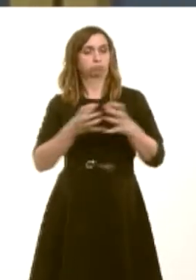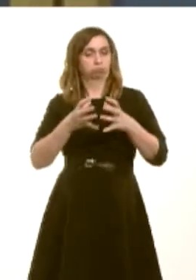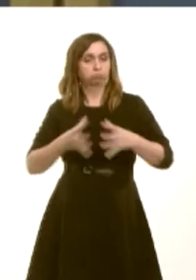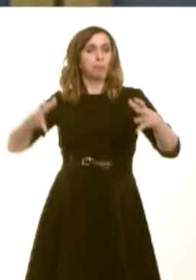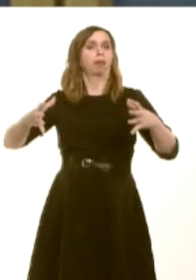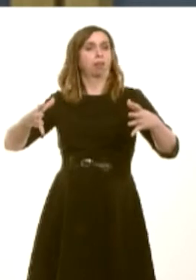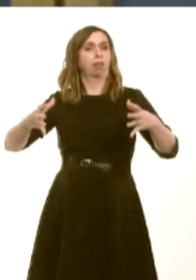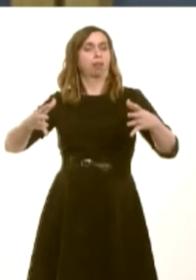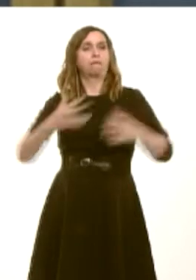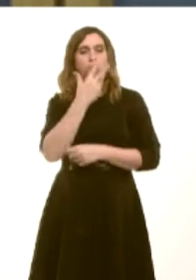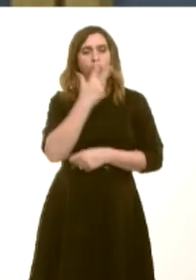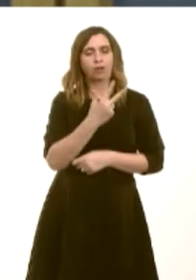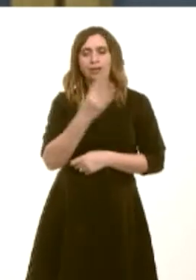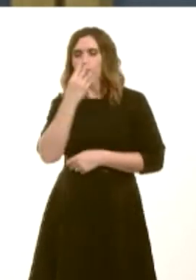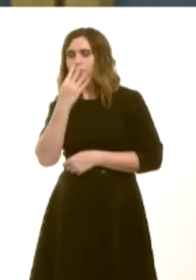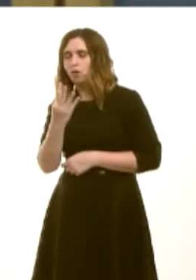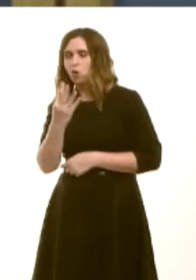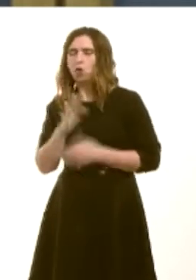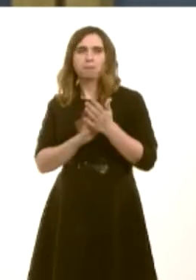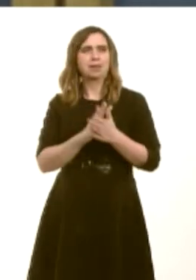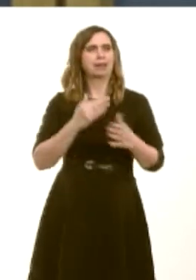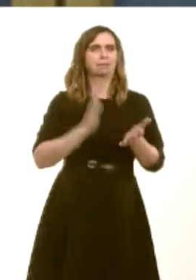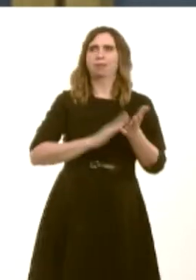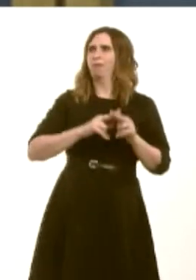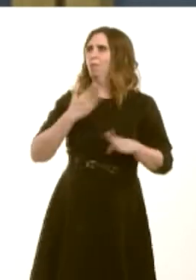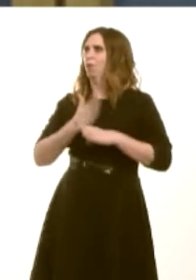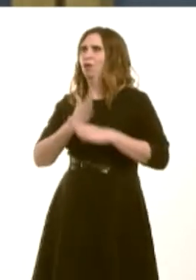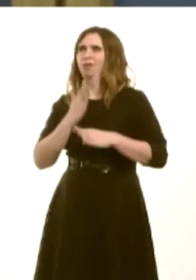for three and four-year-olds to help working parents, because I think this is absolutely